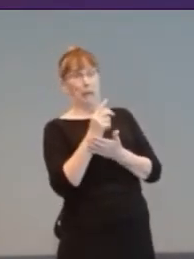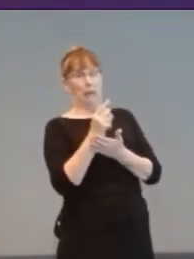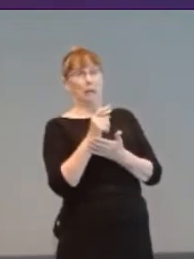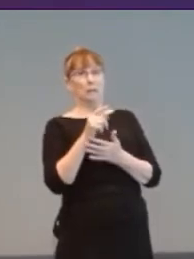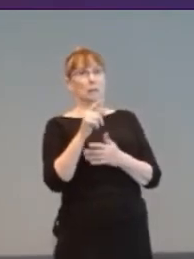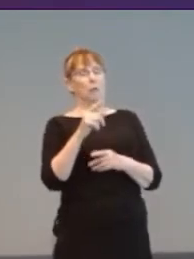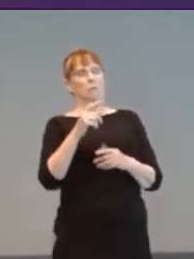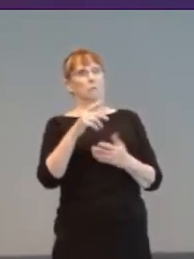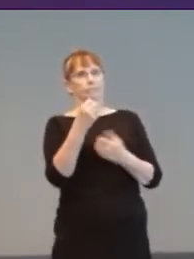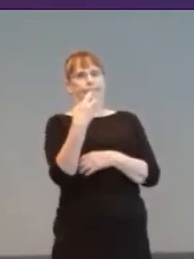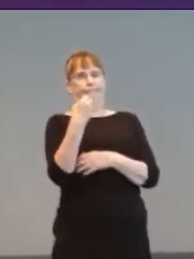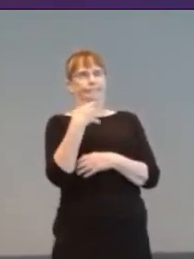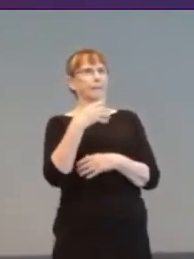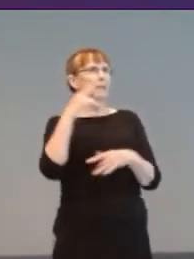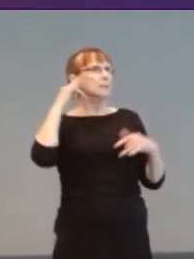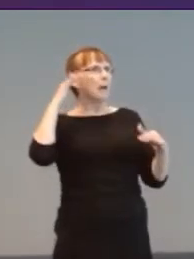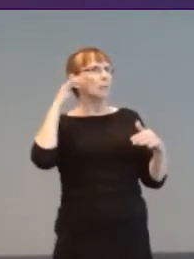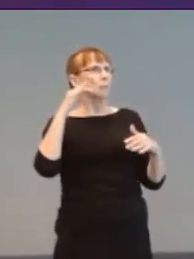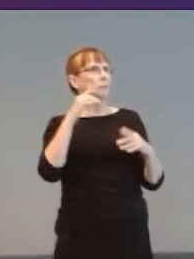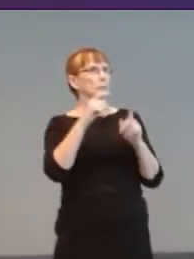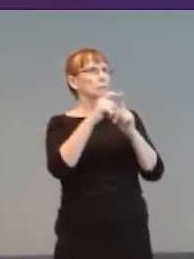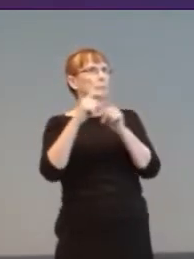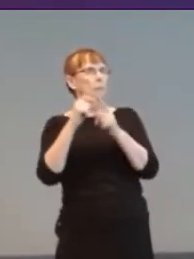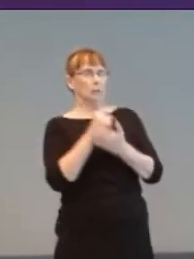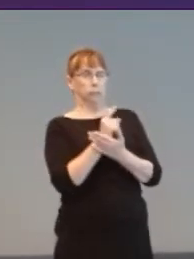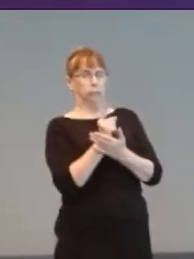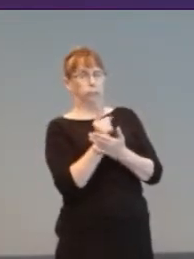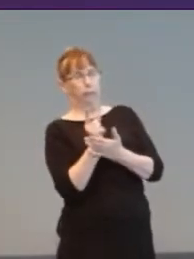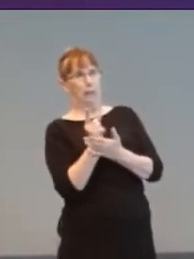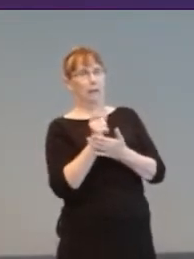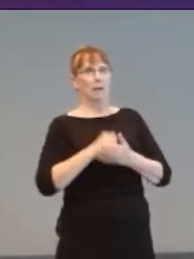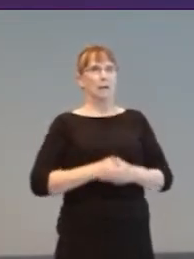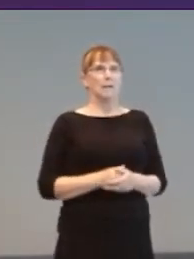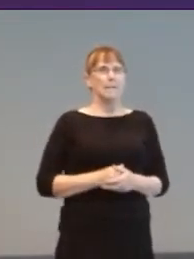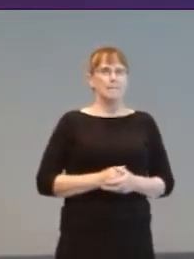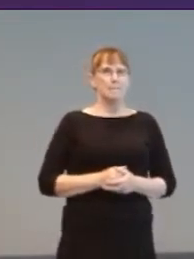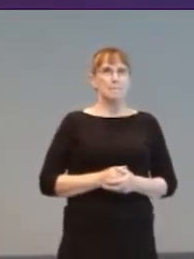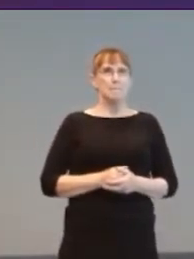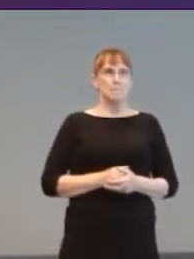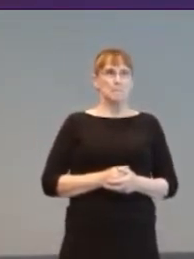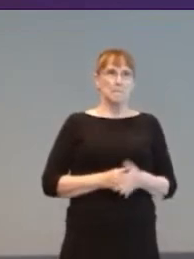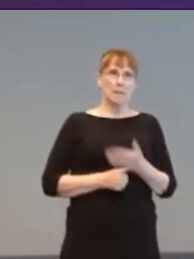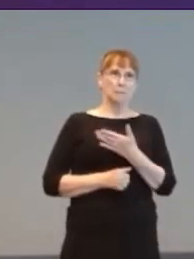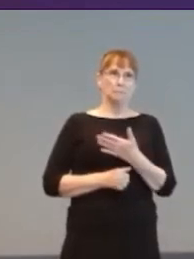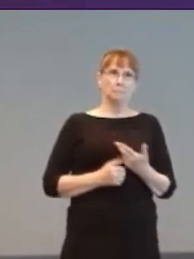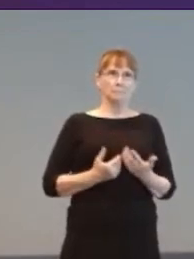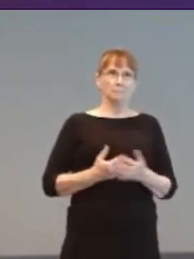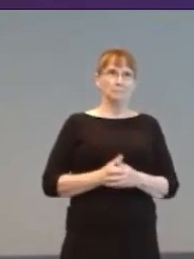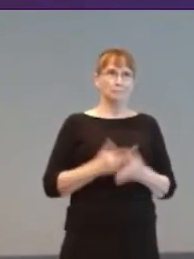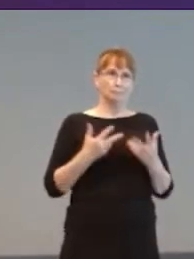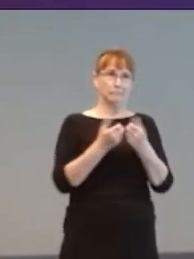[sound of car wheels running off the road and screeching] [panicked scream of Homer Simpson... CRASH].